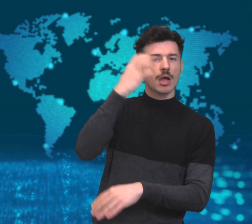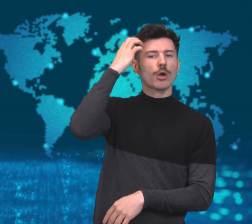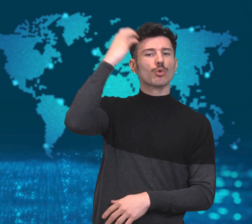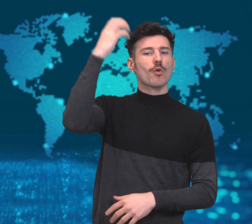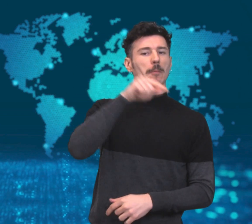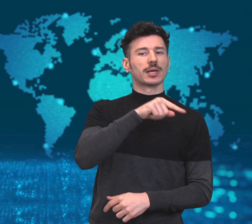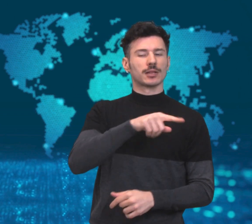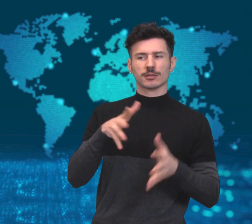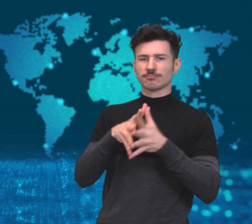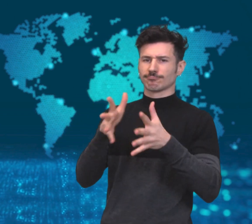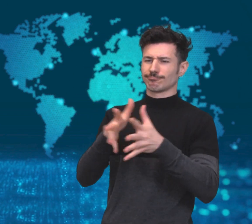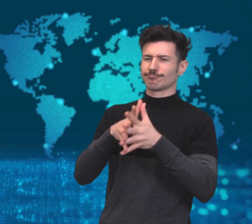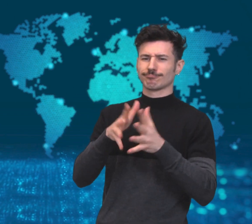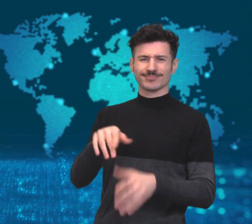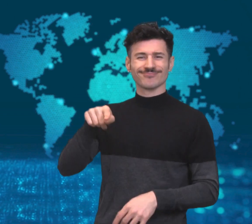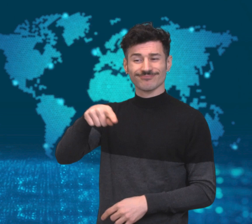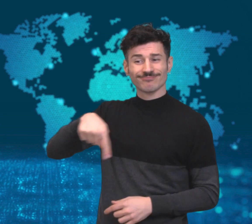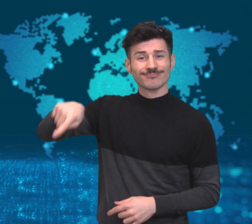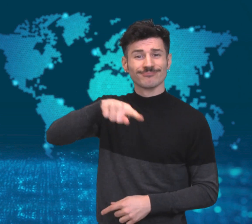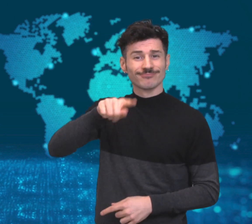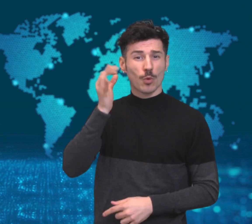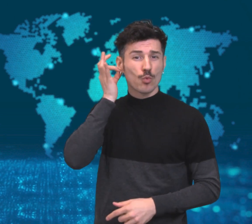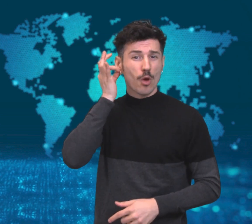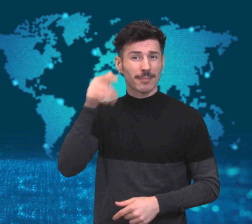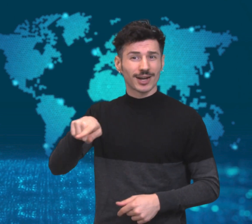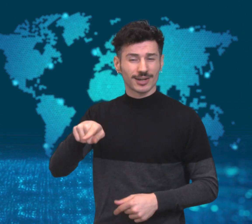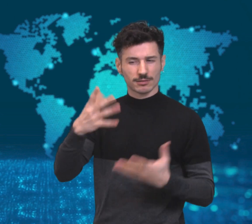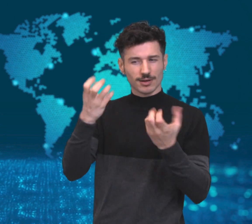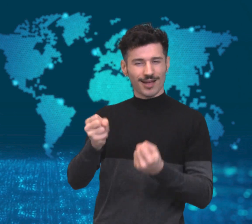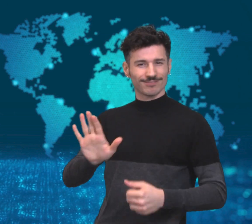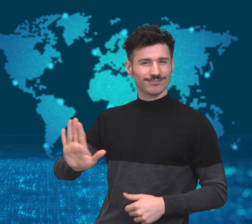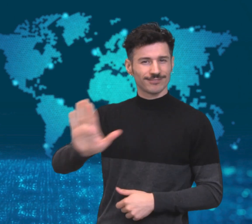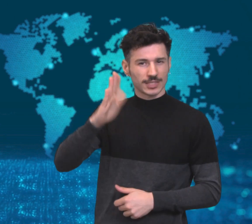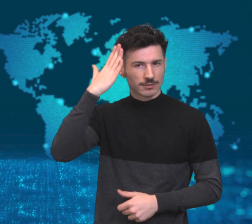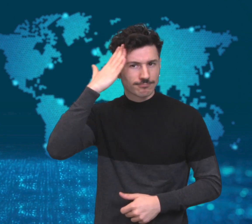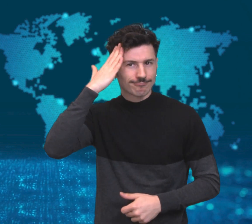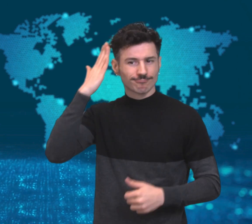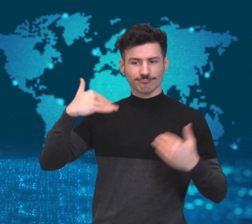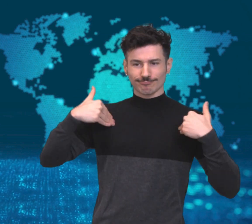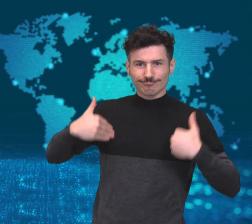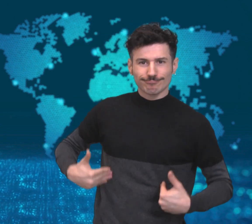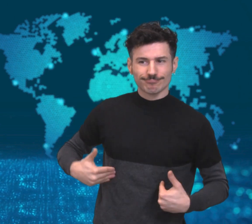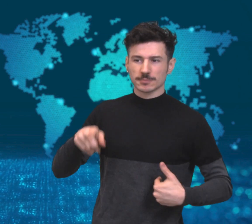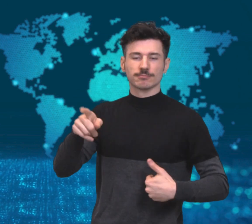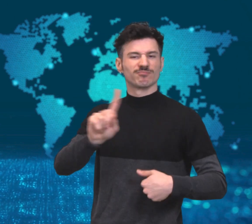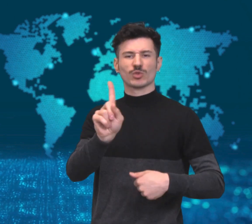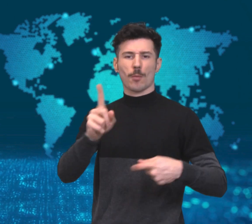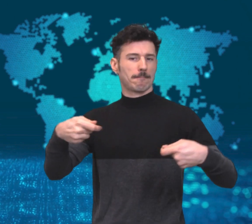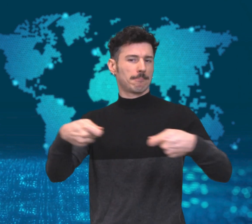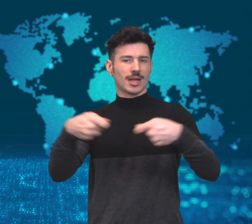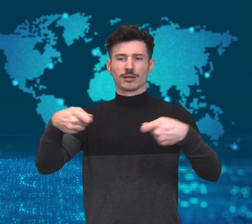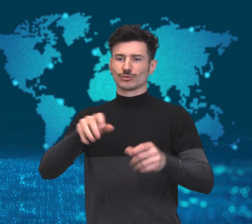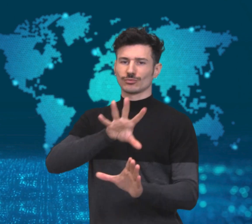physiologically suitable to hold permanent commissions in the armed forces.